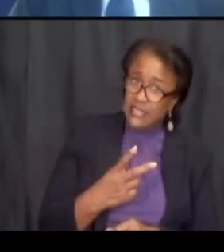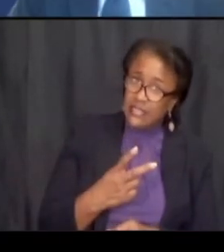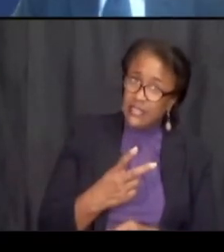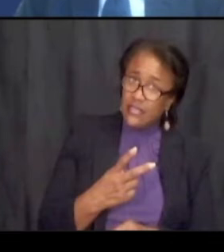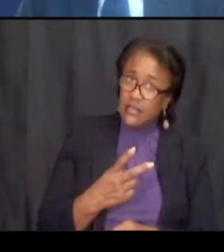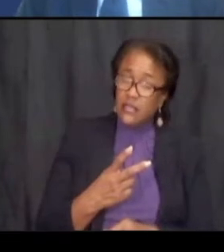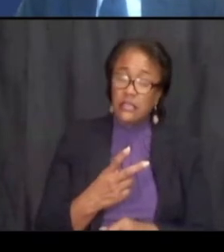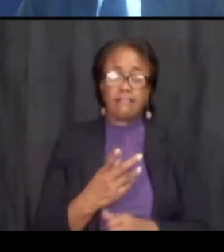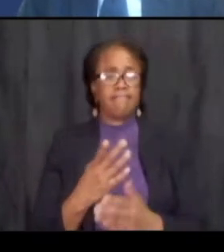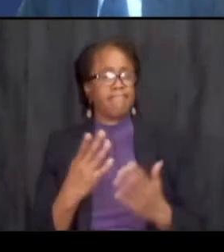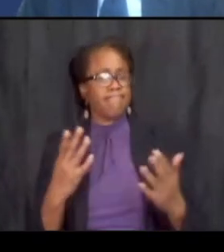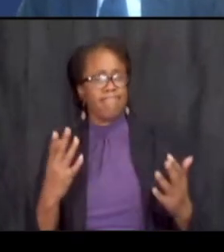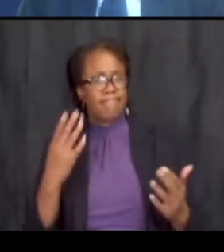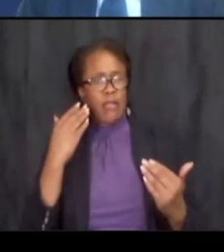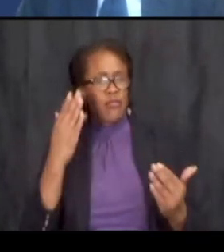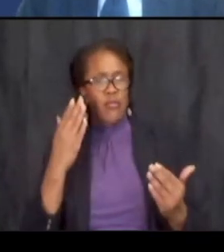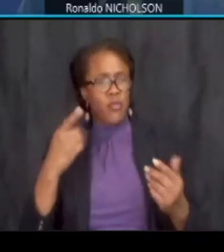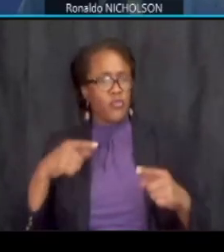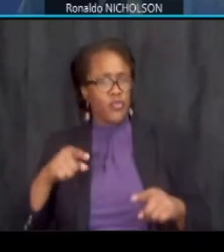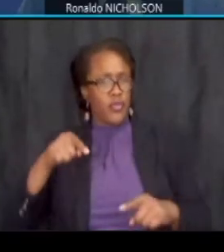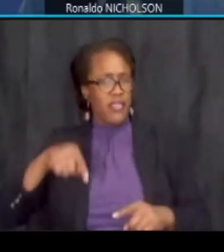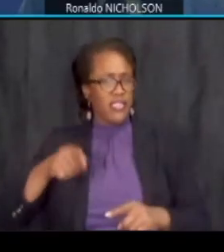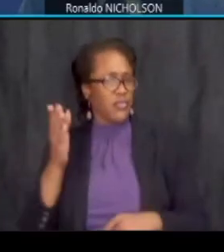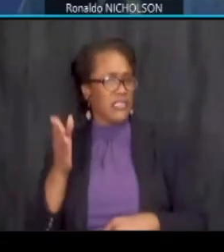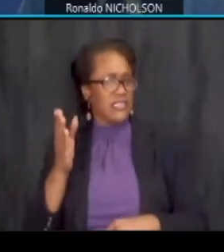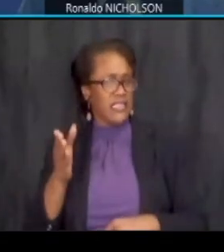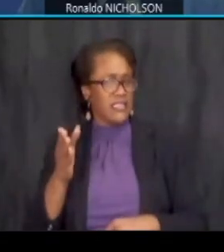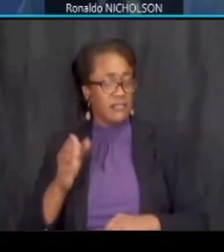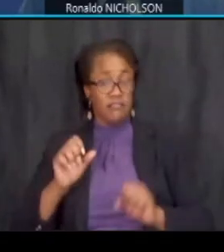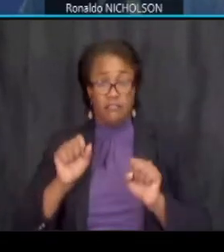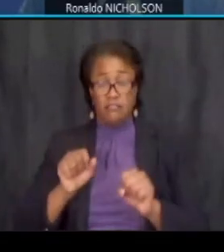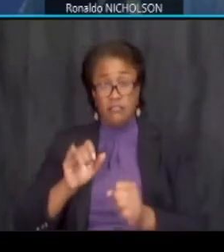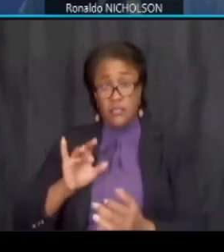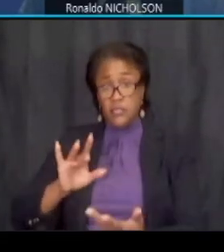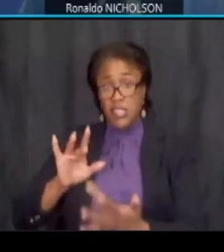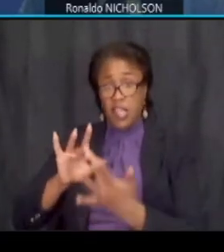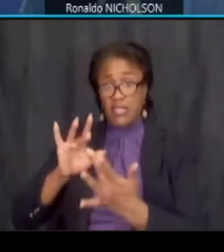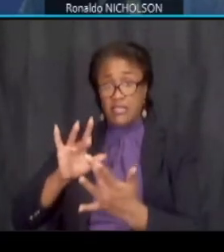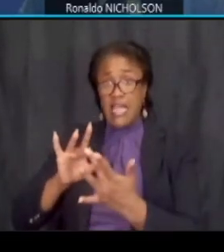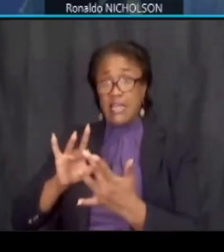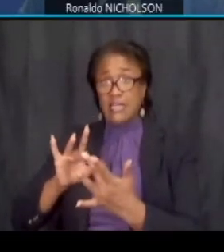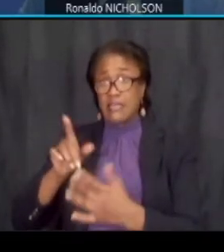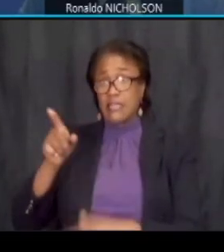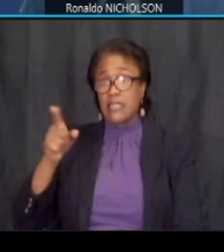i don't know if we can do it during his presentations if you can contact me or